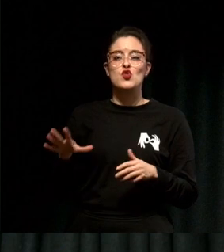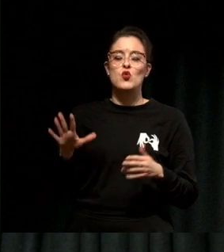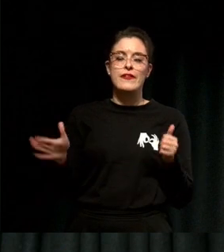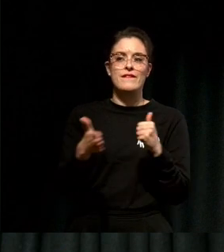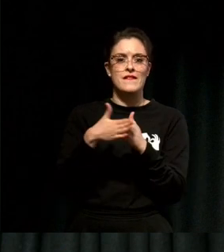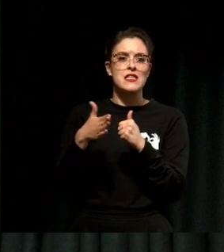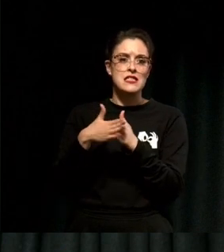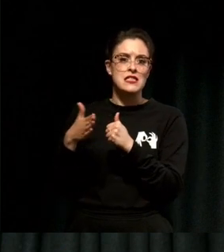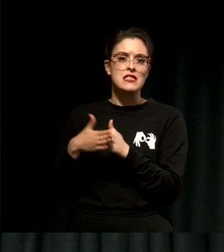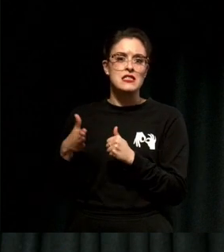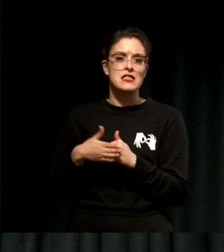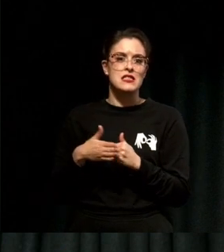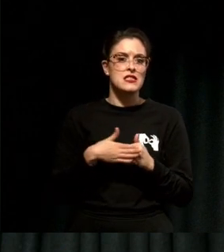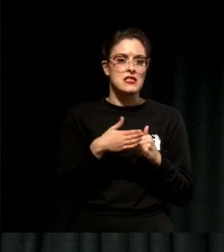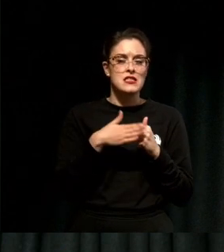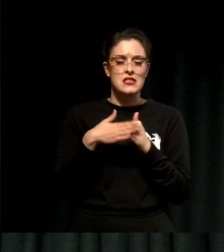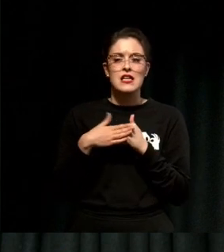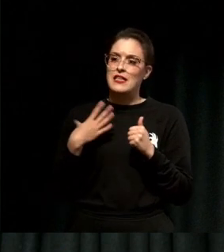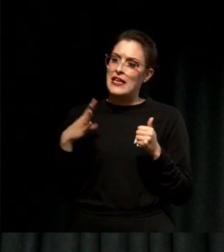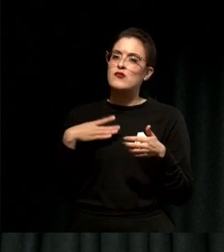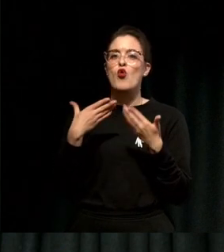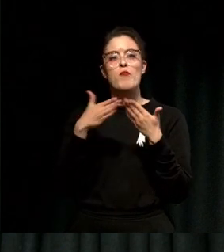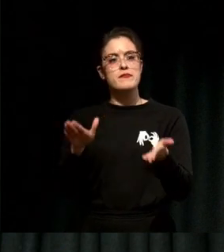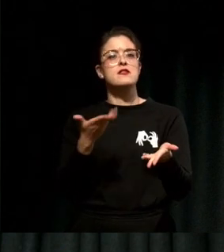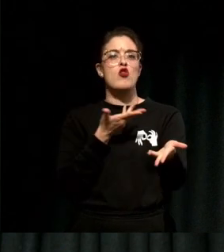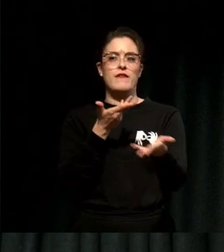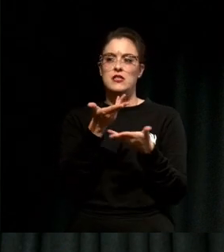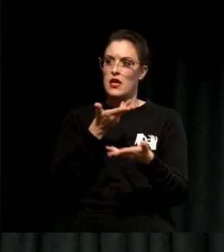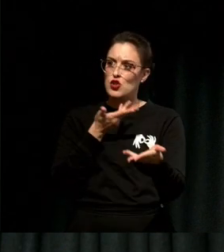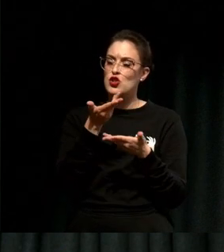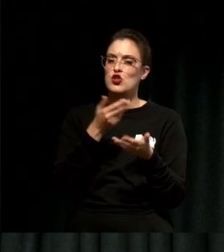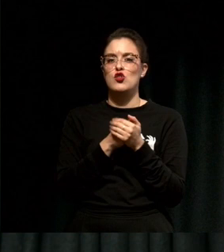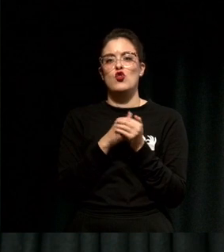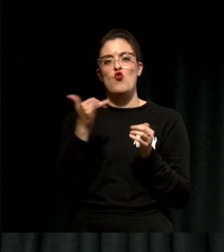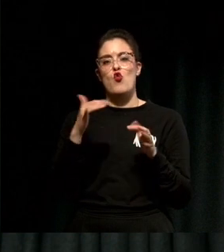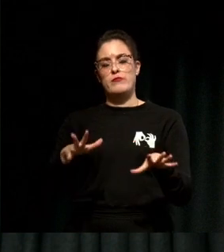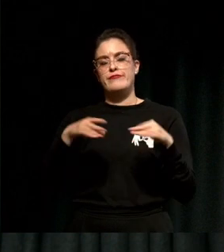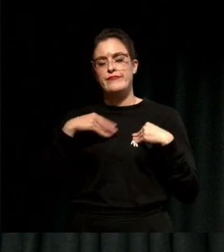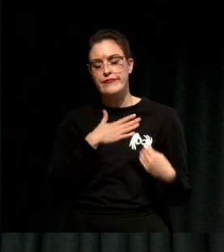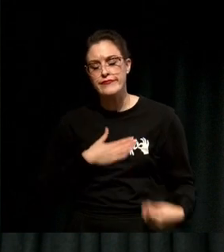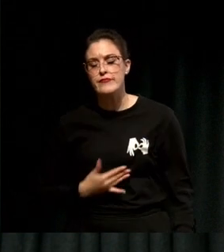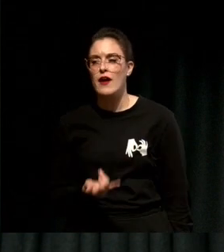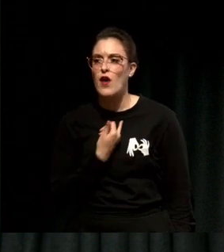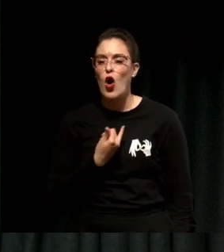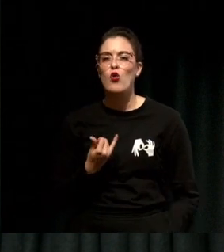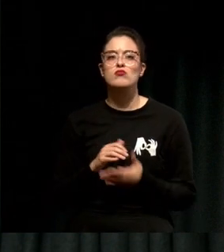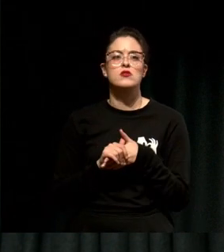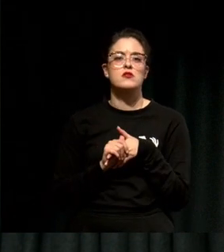the phone, or addressing that thing or saying that this is what we need to say in this situation even if you don't know how to navigate that exactly or if you don't know what the answer